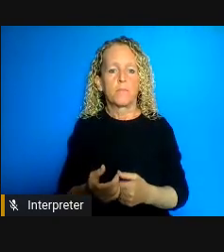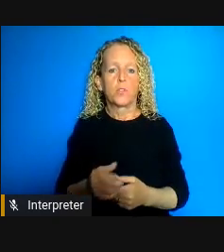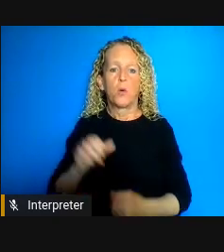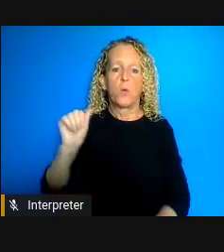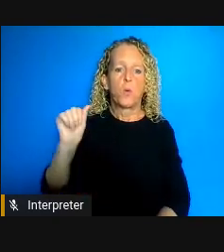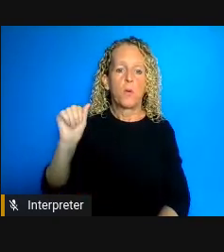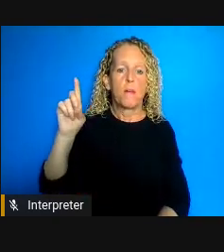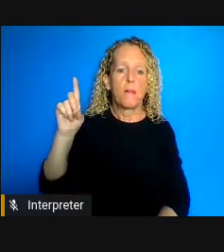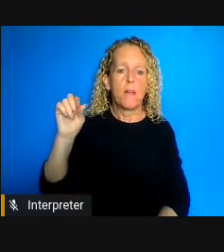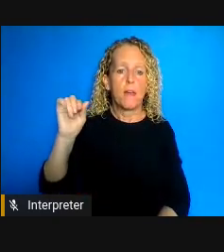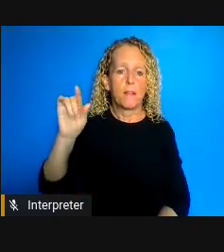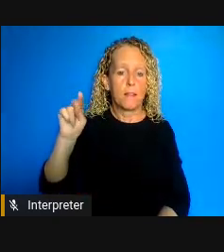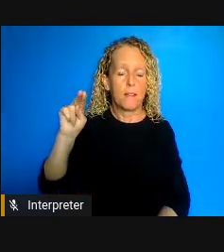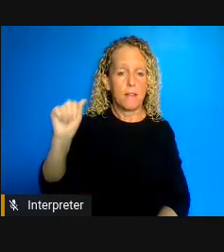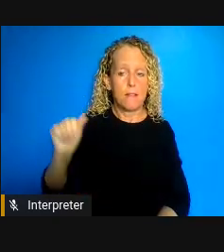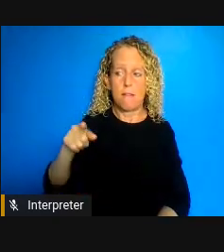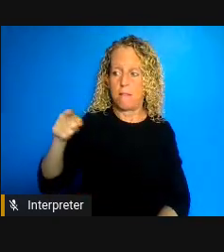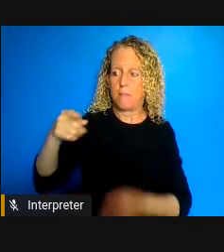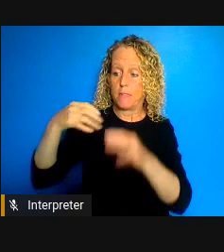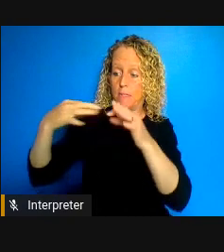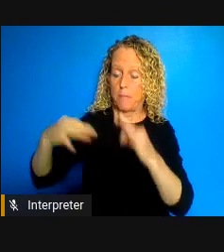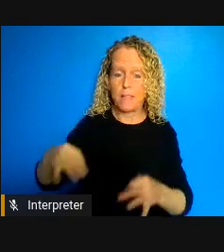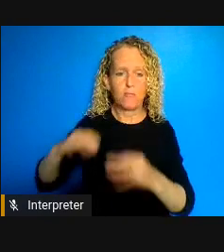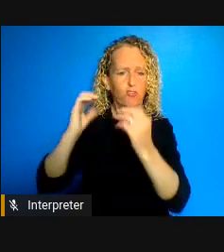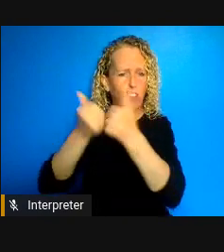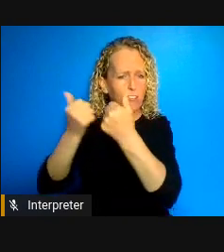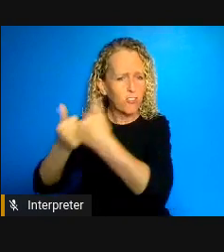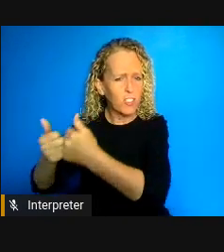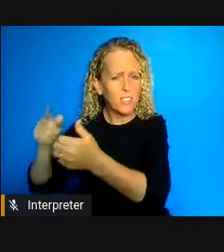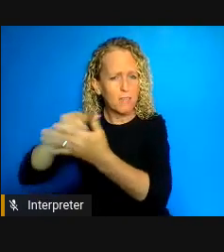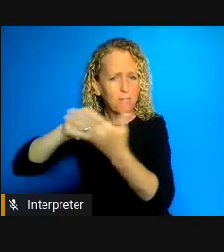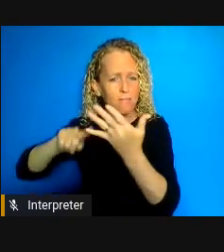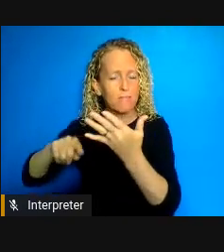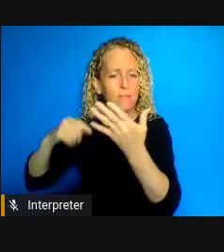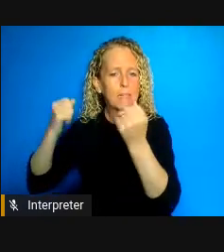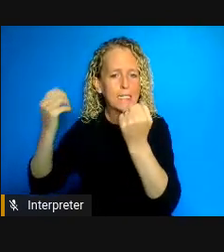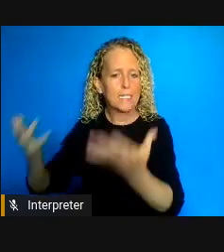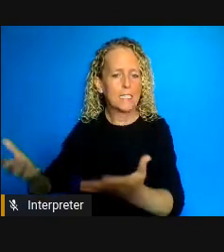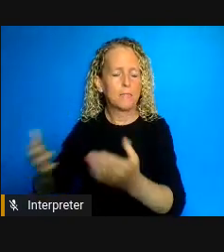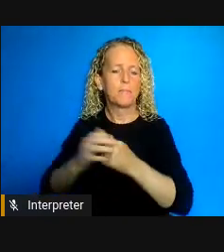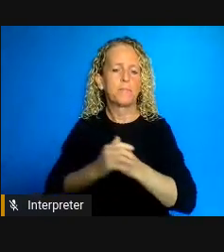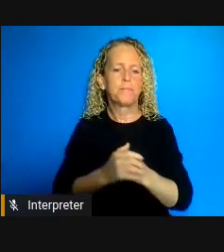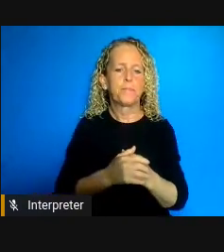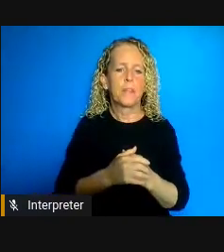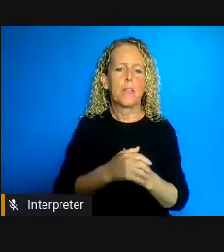described so in recognition of the fact that prisons were in this case